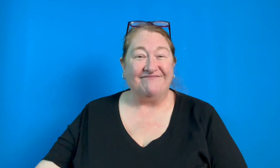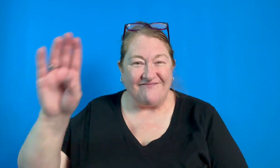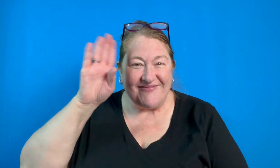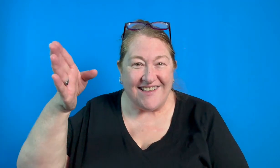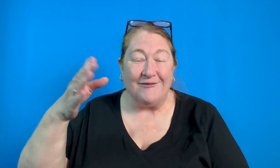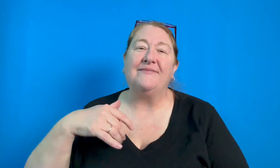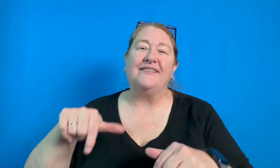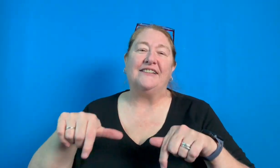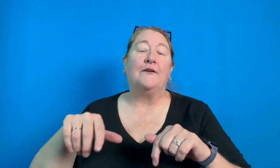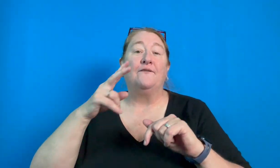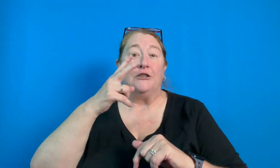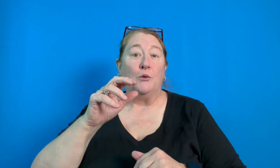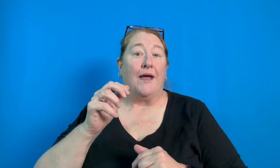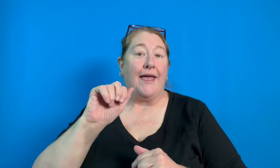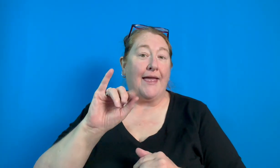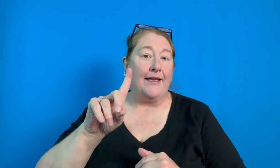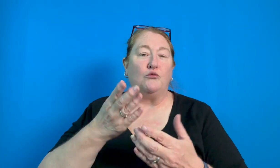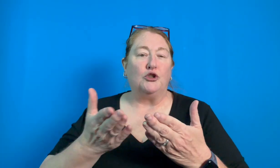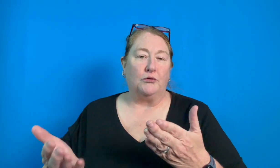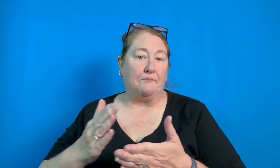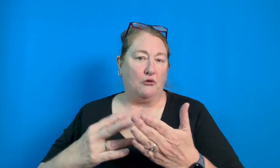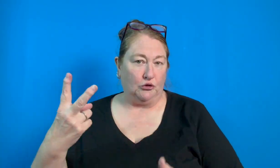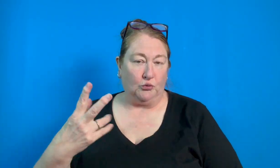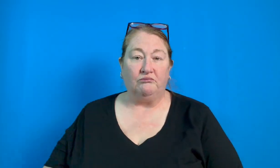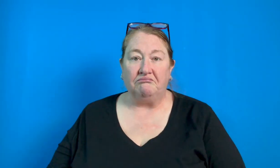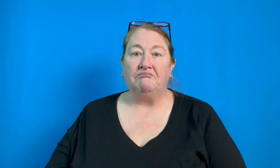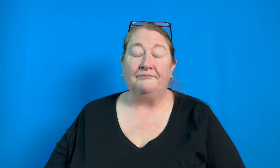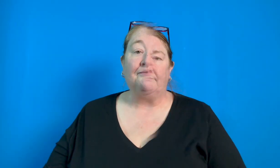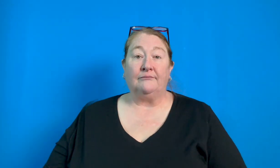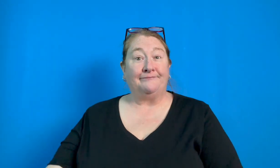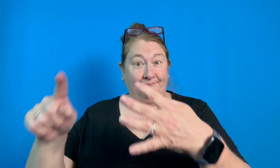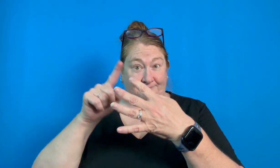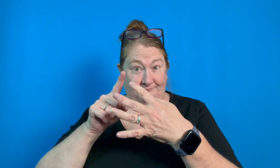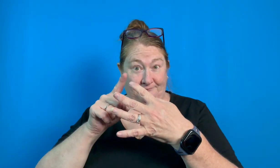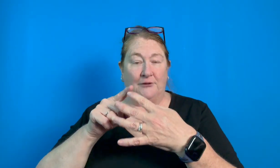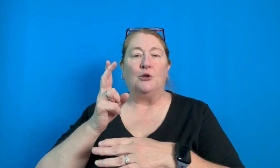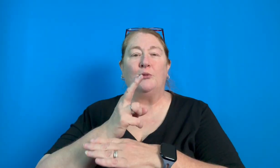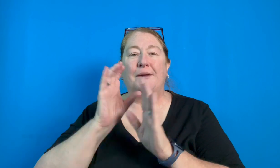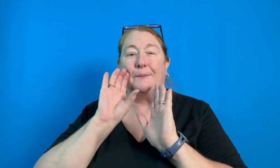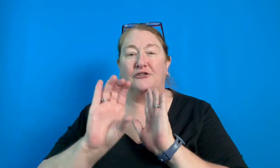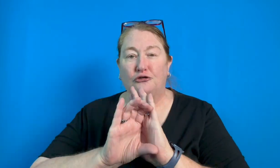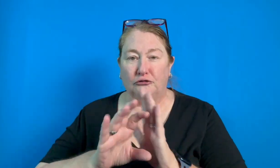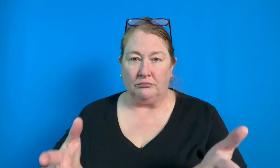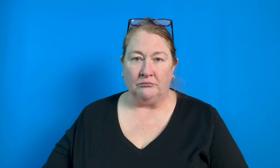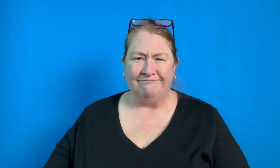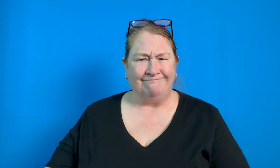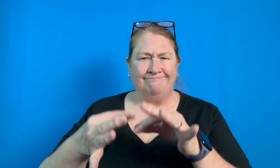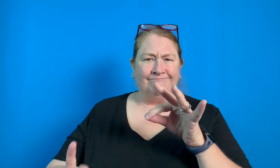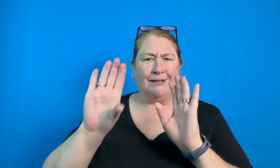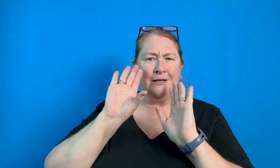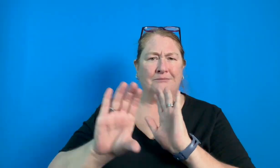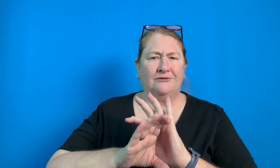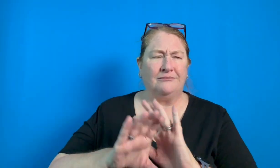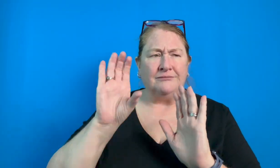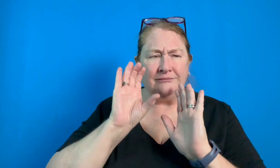Hello! This is visual aid resources, part 2. 1. Using pictures. Just simply pictures.